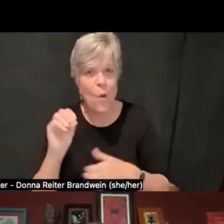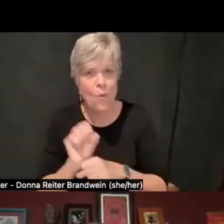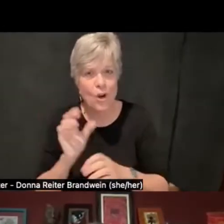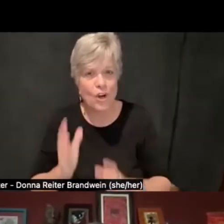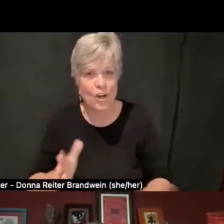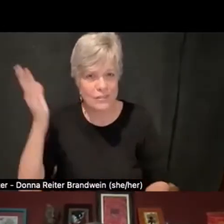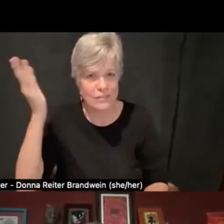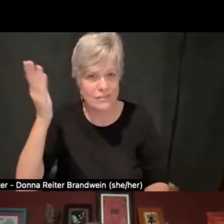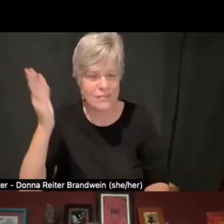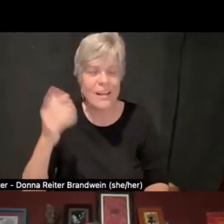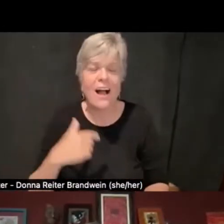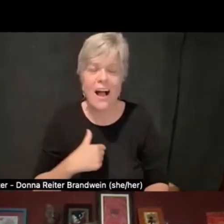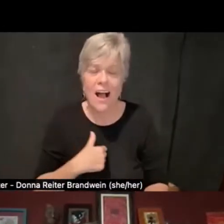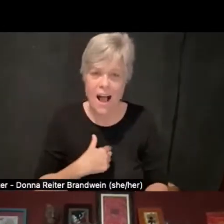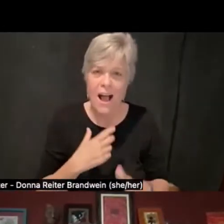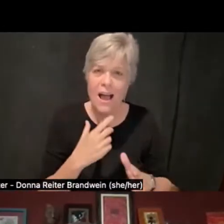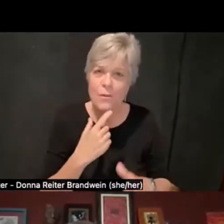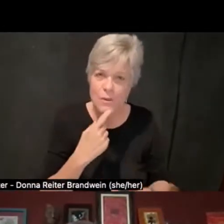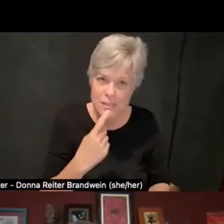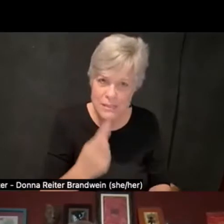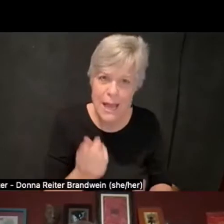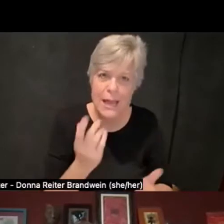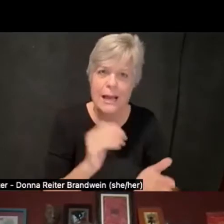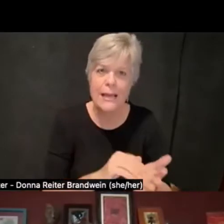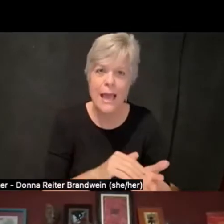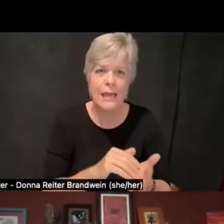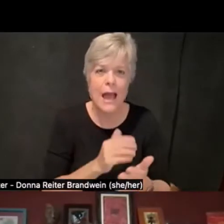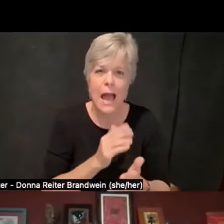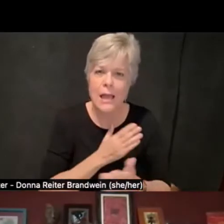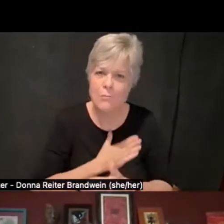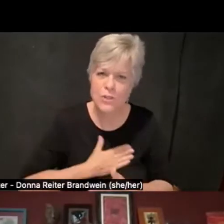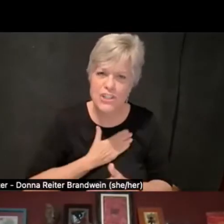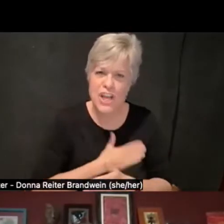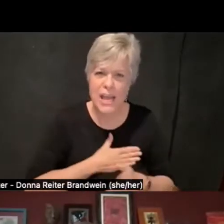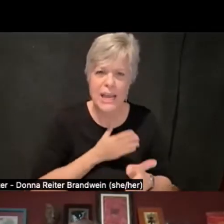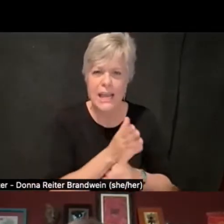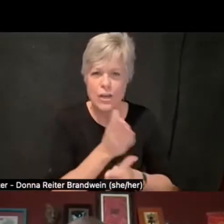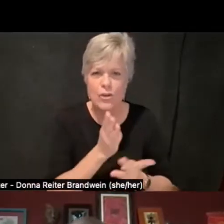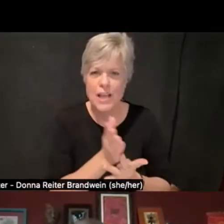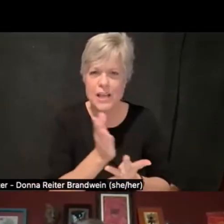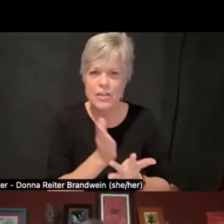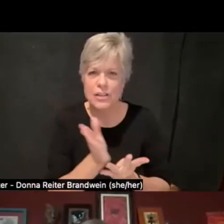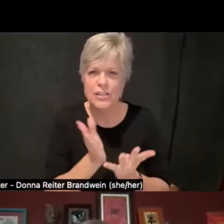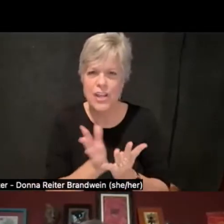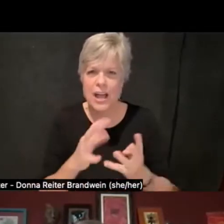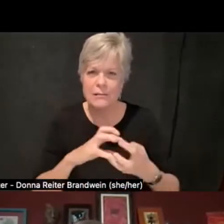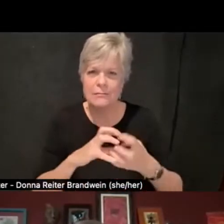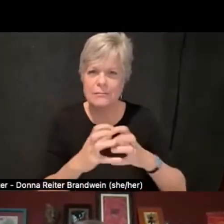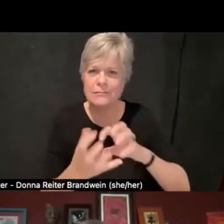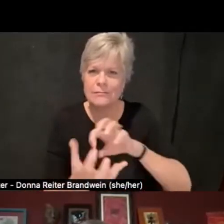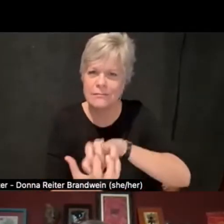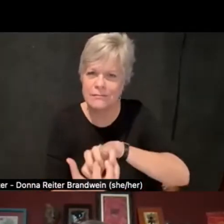a commitment to intersectionality and to collaboration. And in the chat I'm going to put